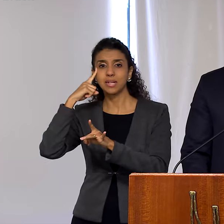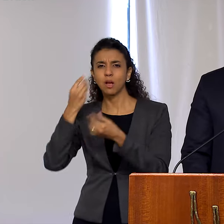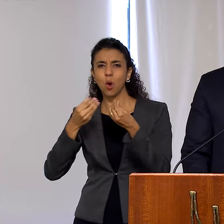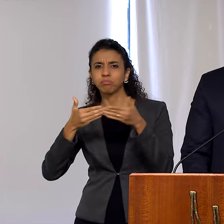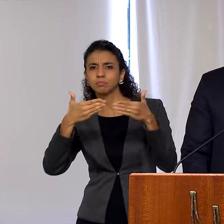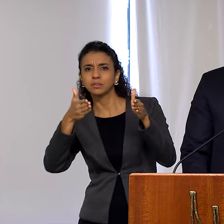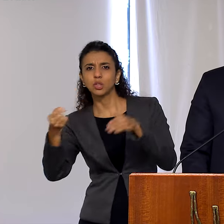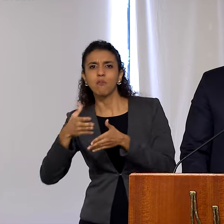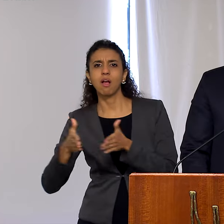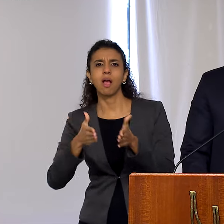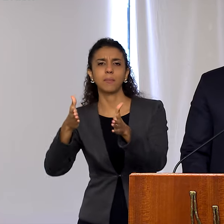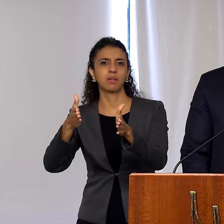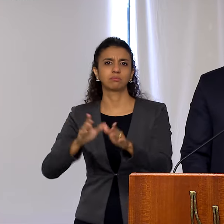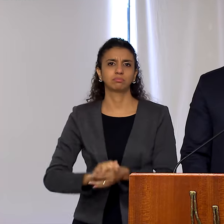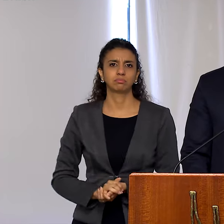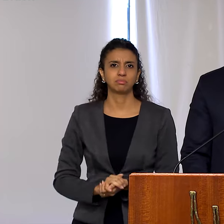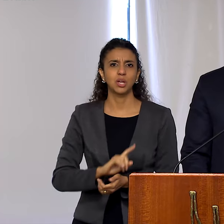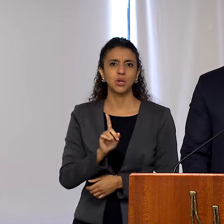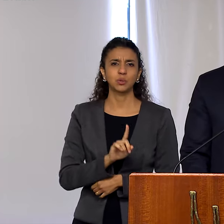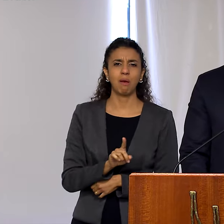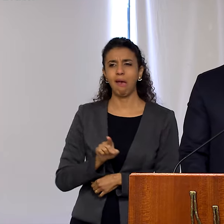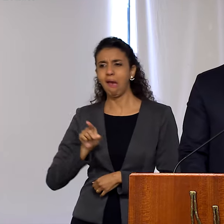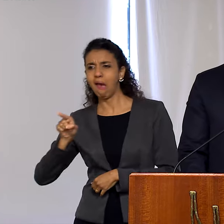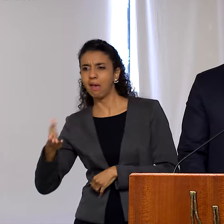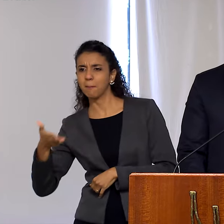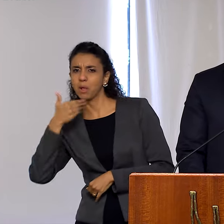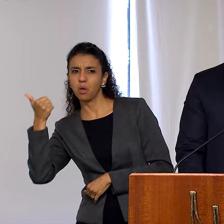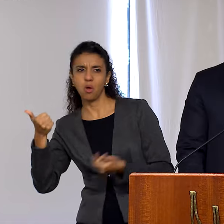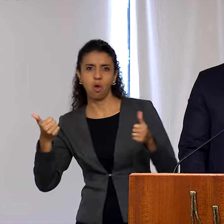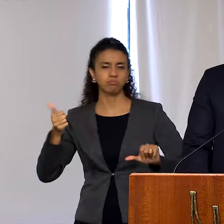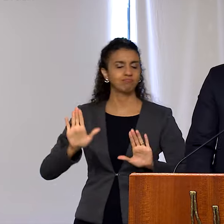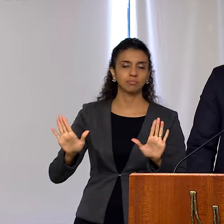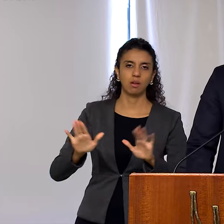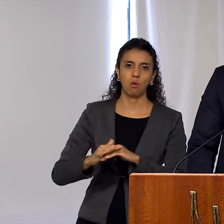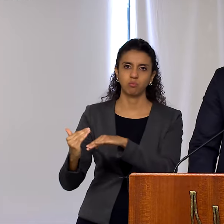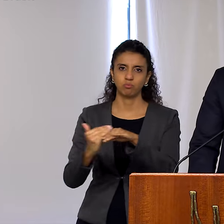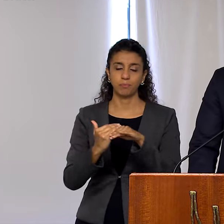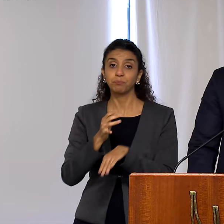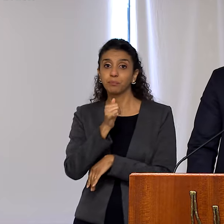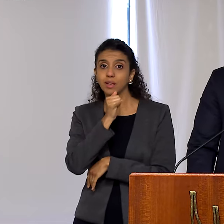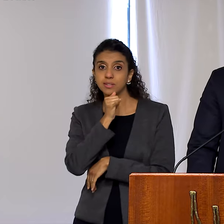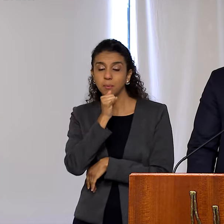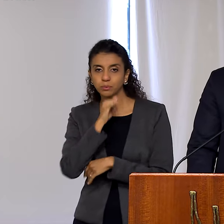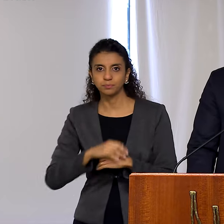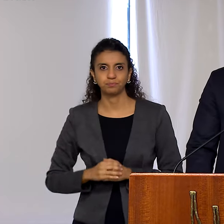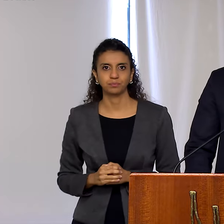without preferences of this or that nature. At the World Trade Organization, for example, we are working